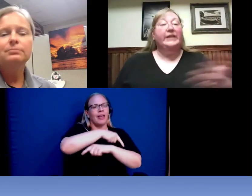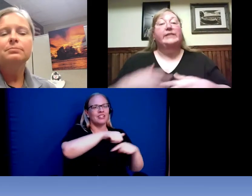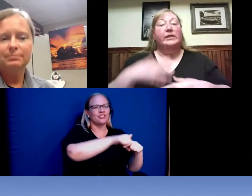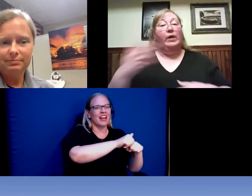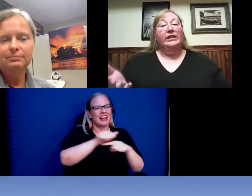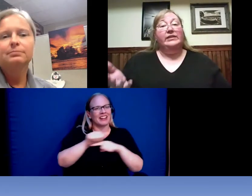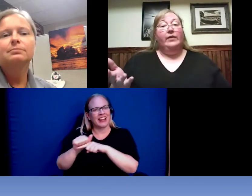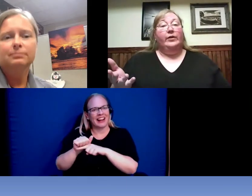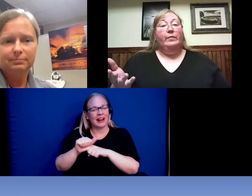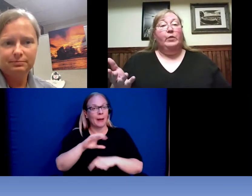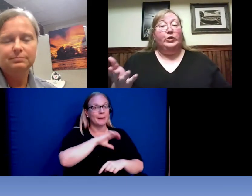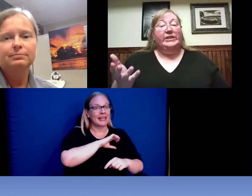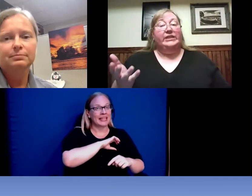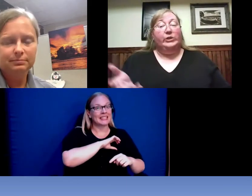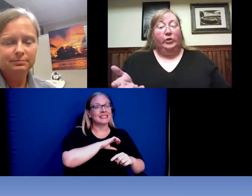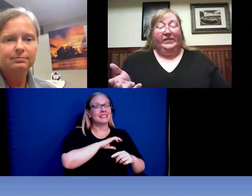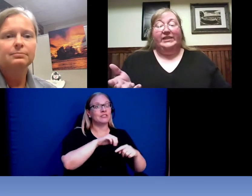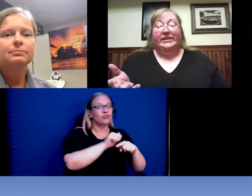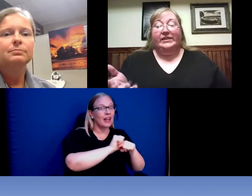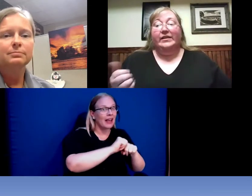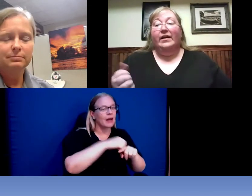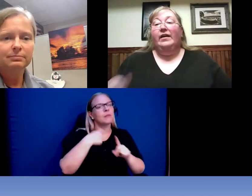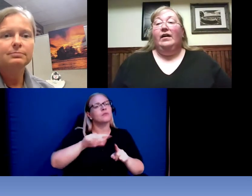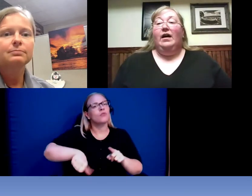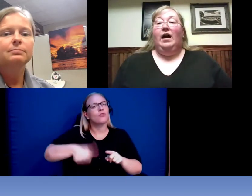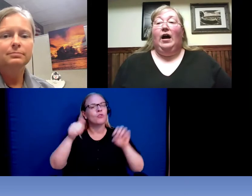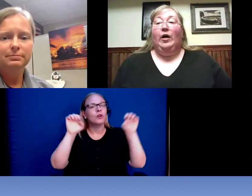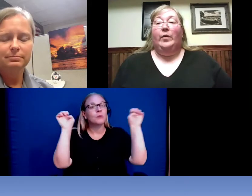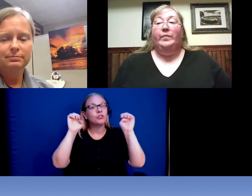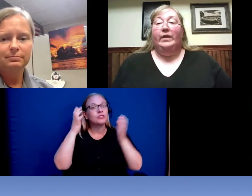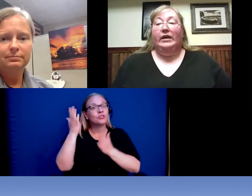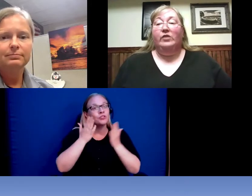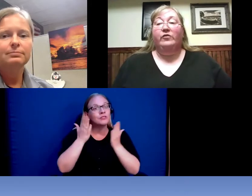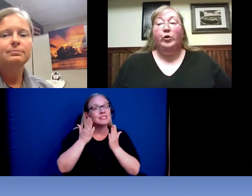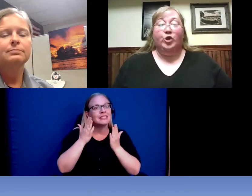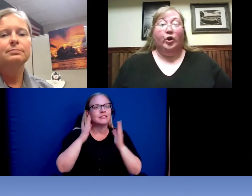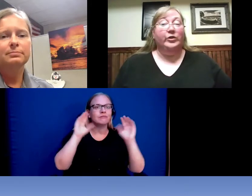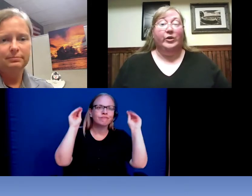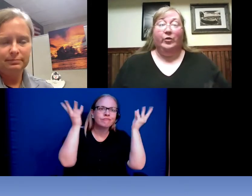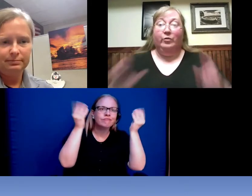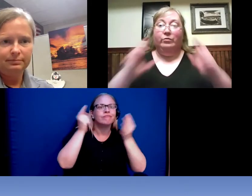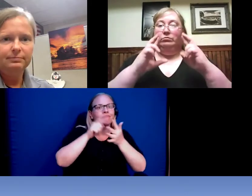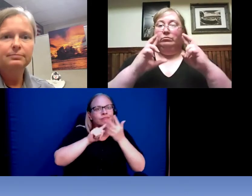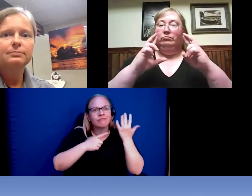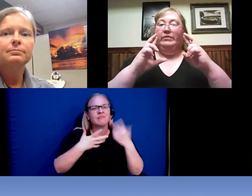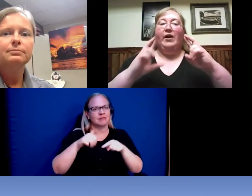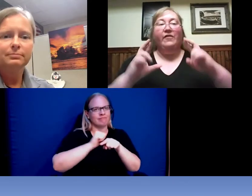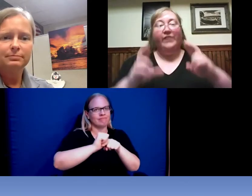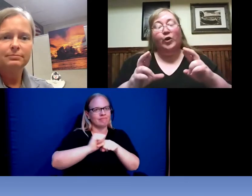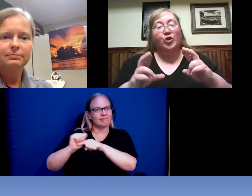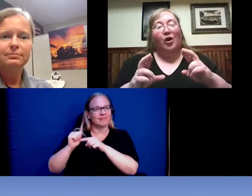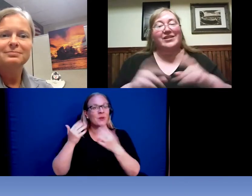as well as other emergency services in the future. So, we have gt our fingers crossed on